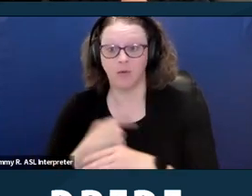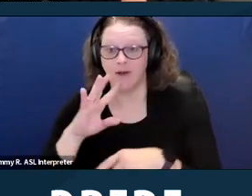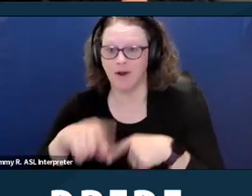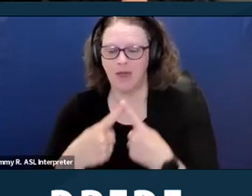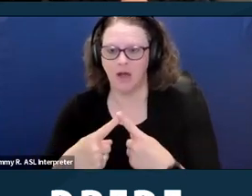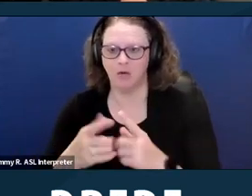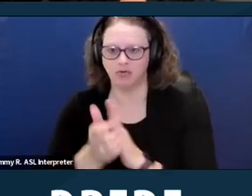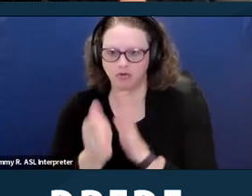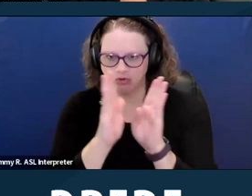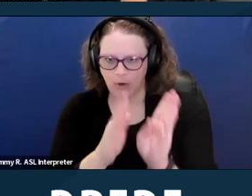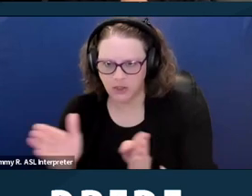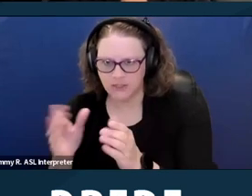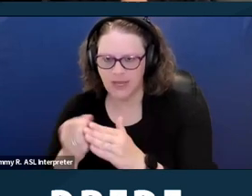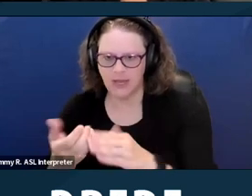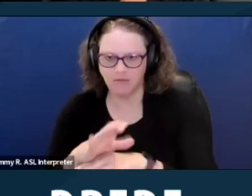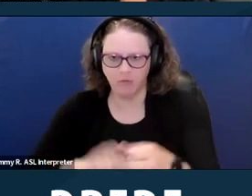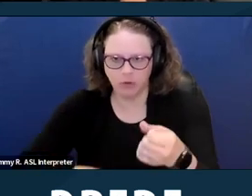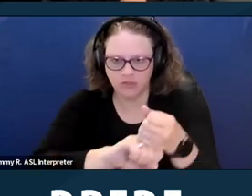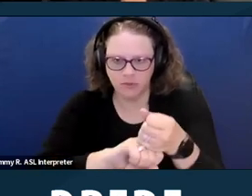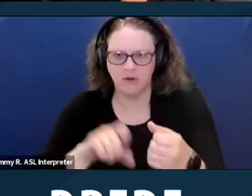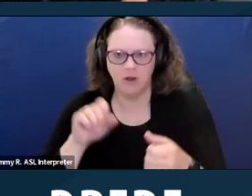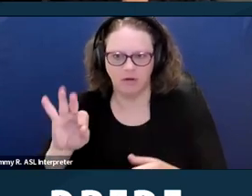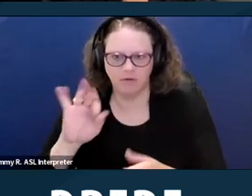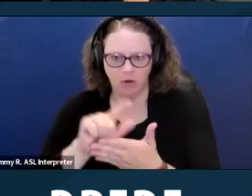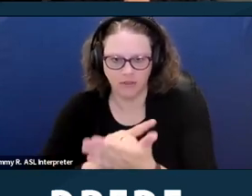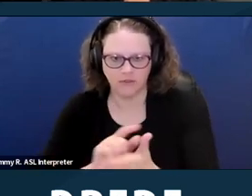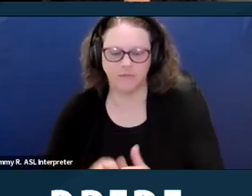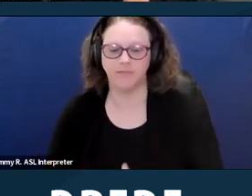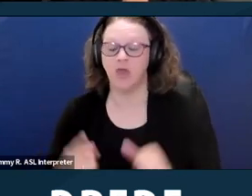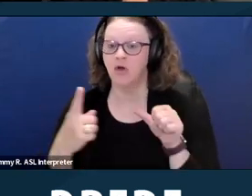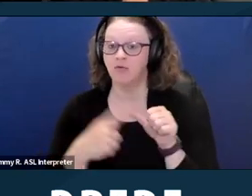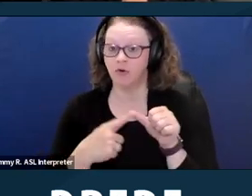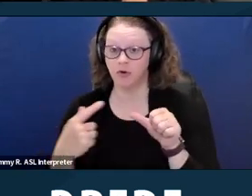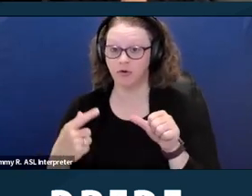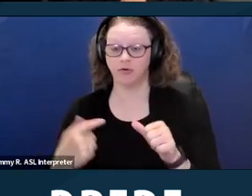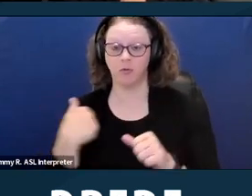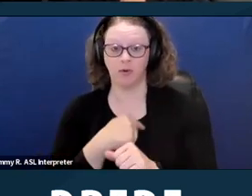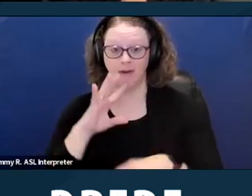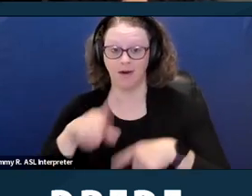So first we're gonna start with source of income discrimination and specifically Section Eight discrimination.